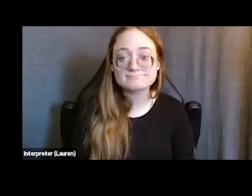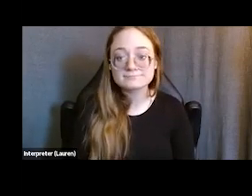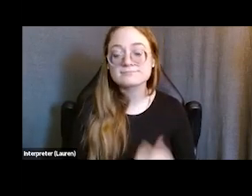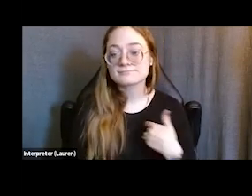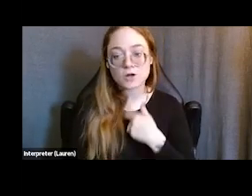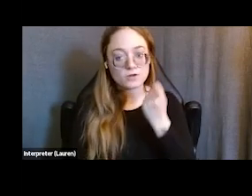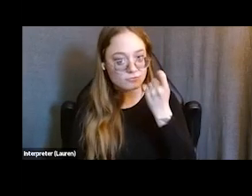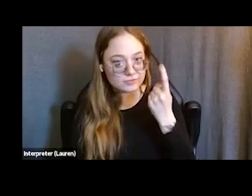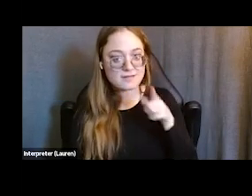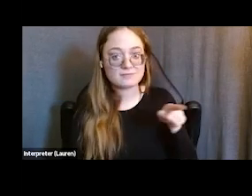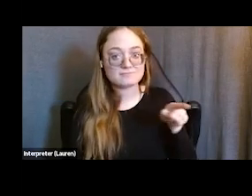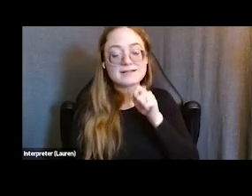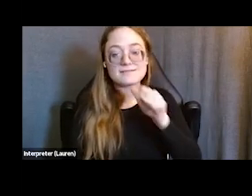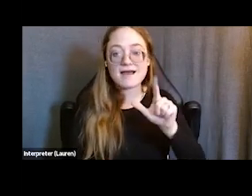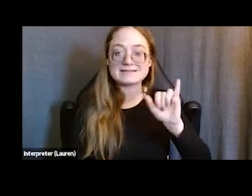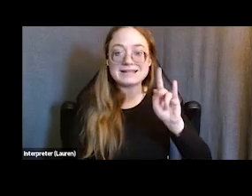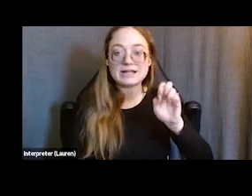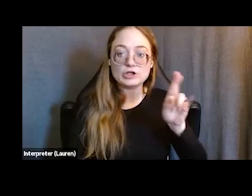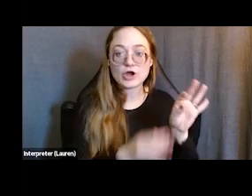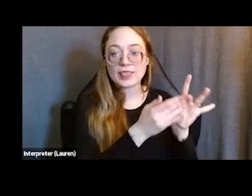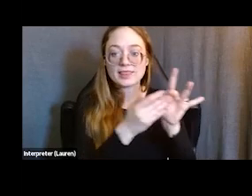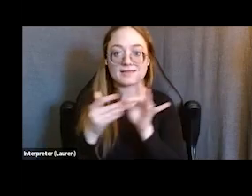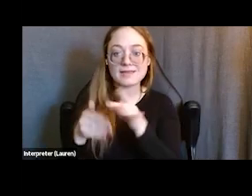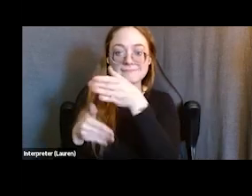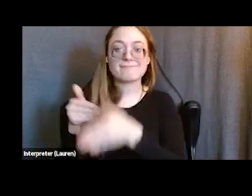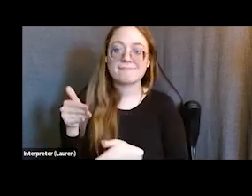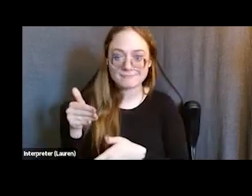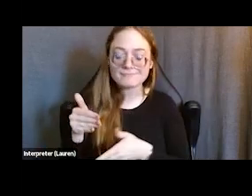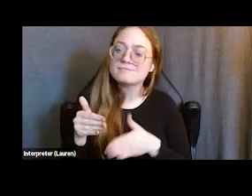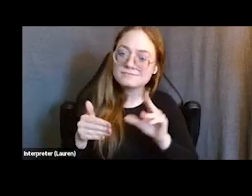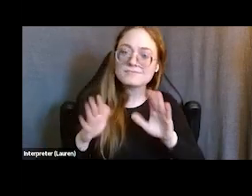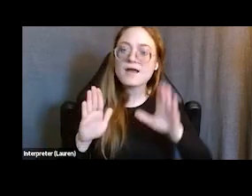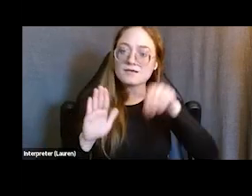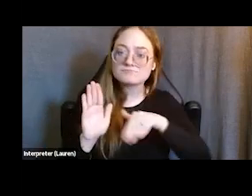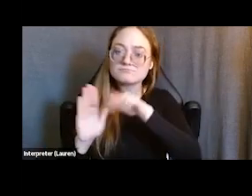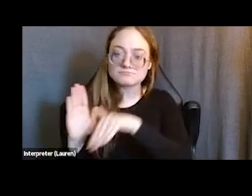that this is not a linear path for them and it's just a little bit more about our enrich work.